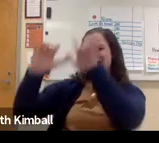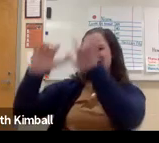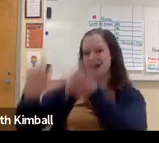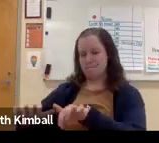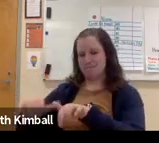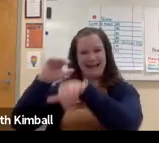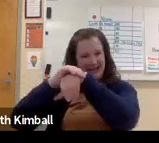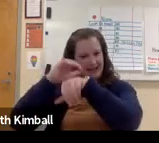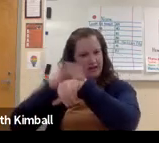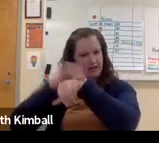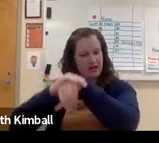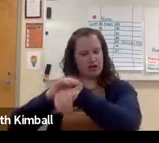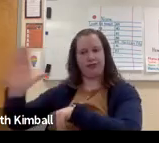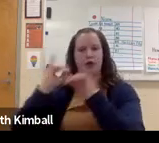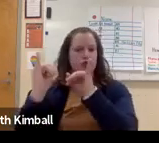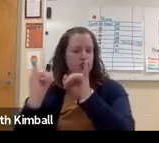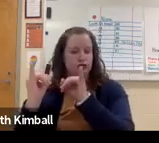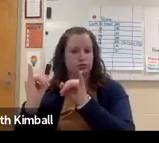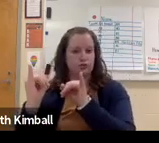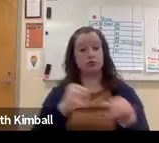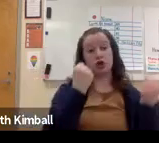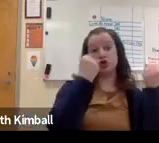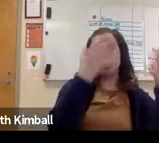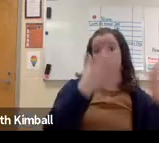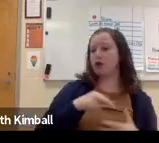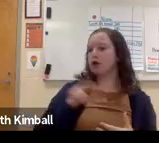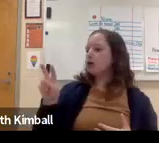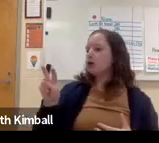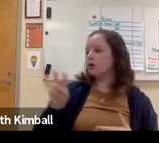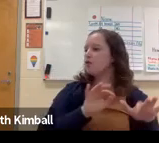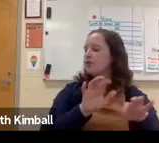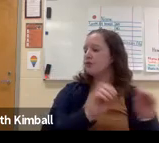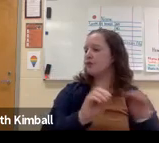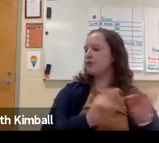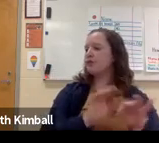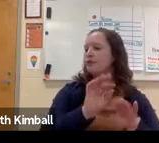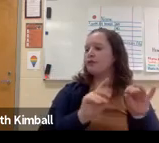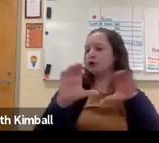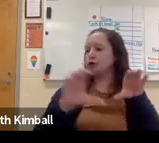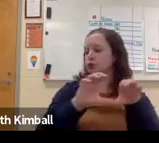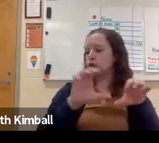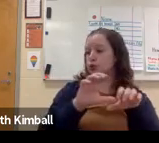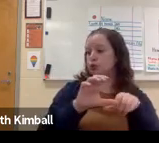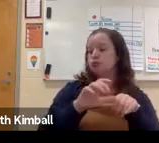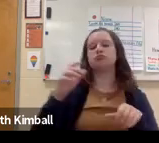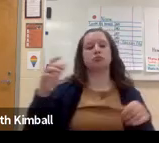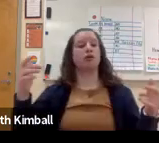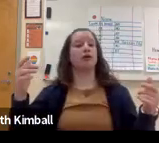or their notepad and actually type in English what those instructions are. Then the driver can look over and see what